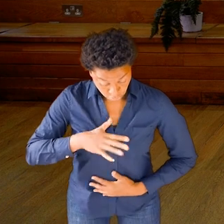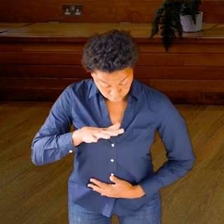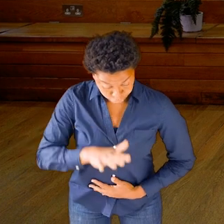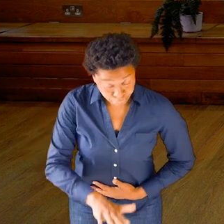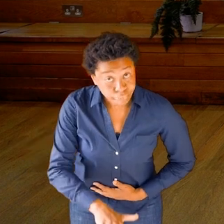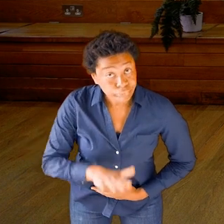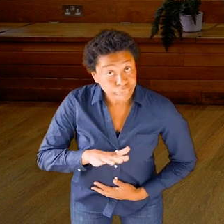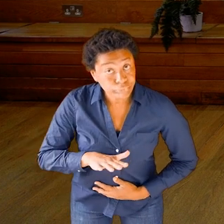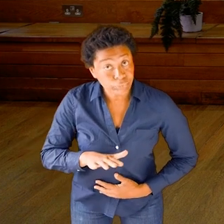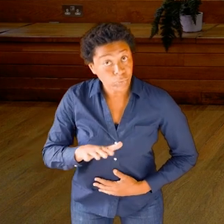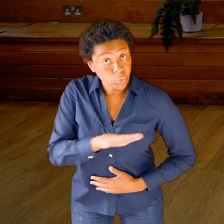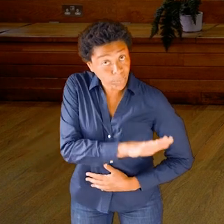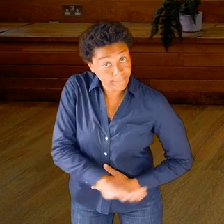using your arms to help support you.